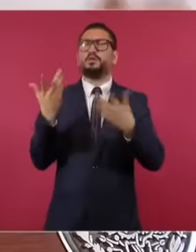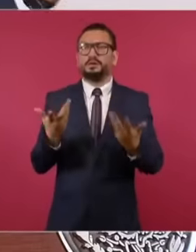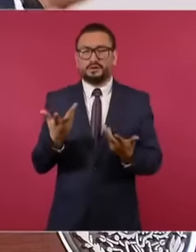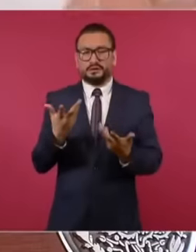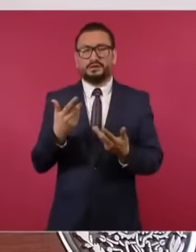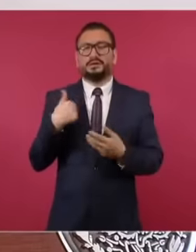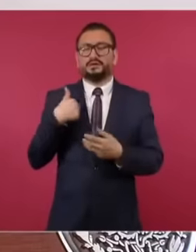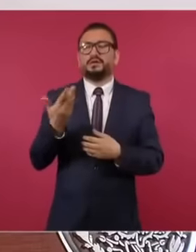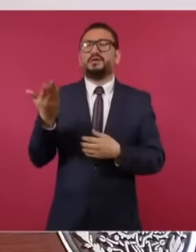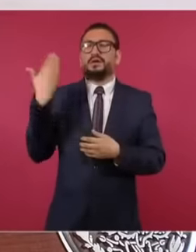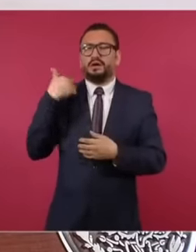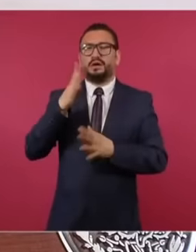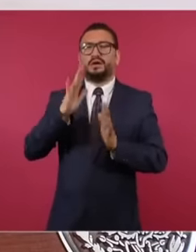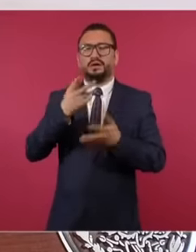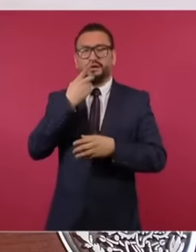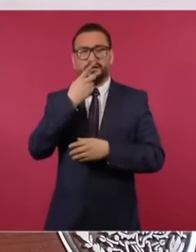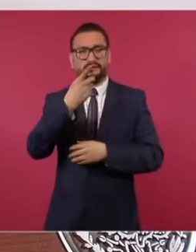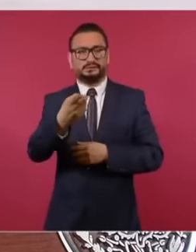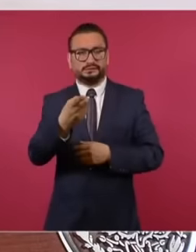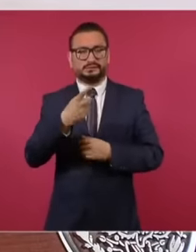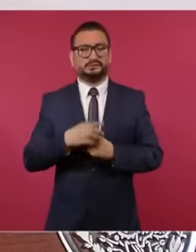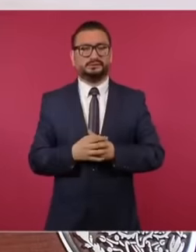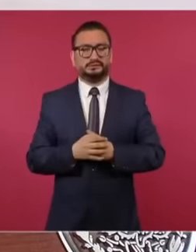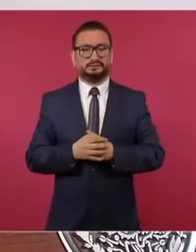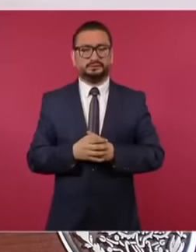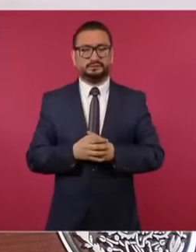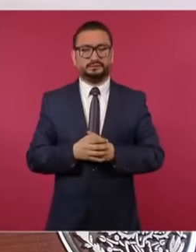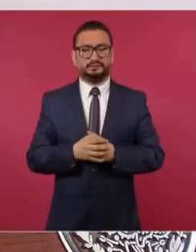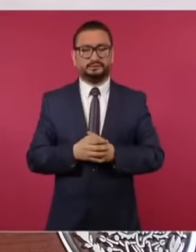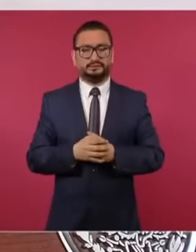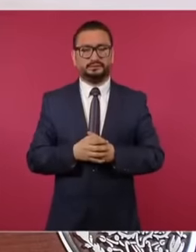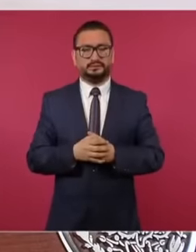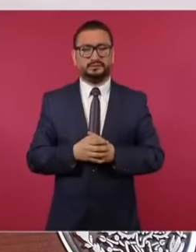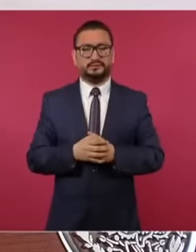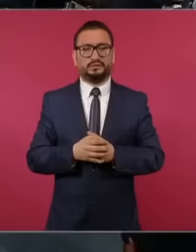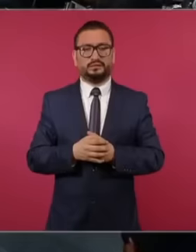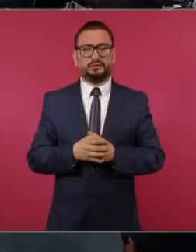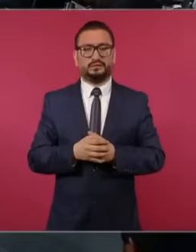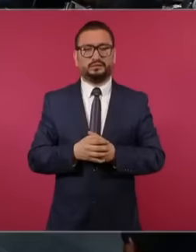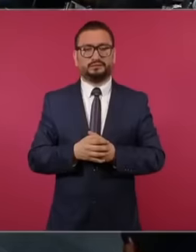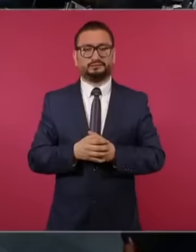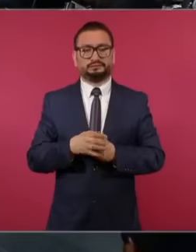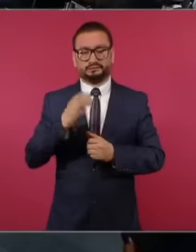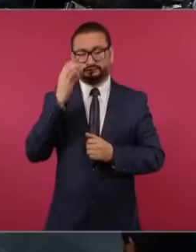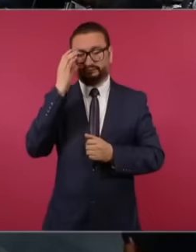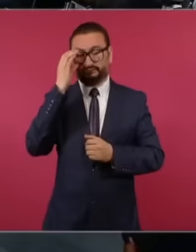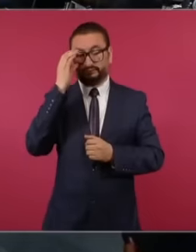say it because they have bad